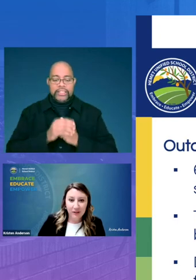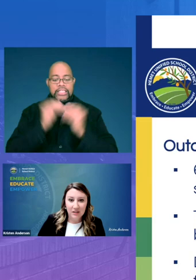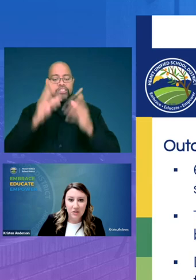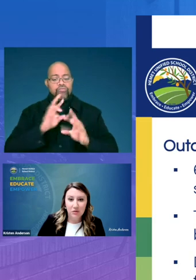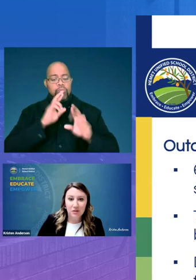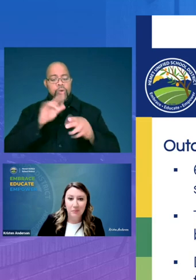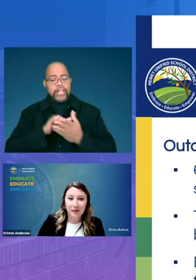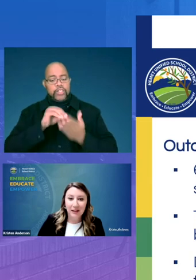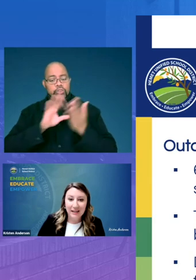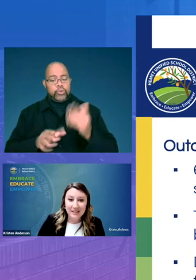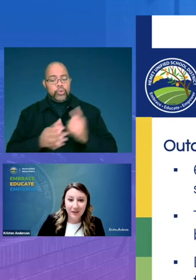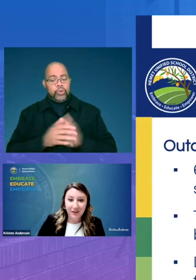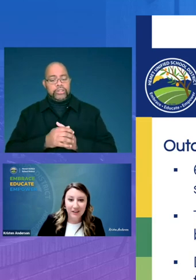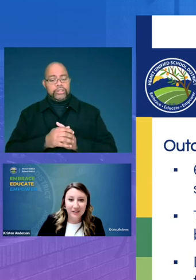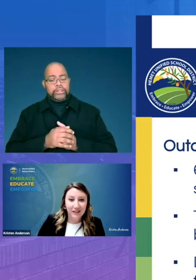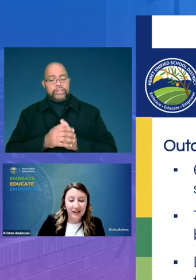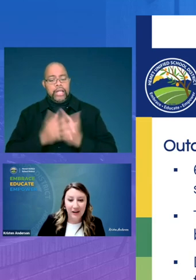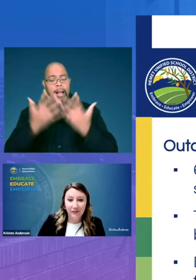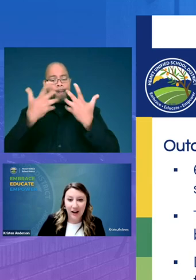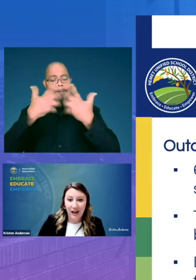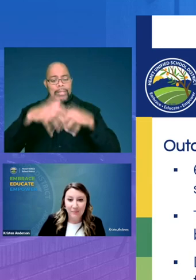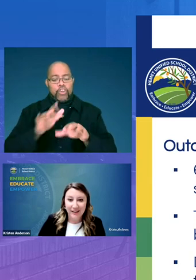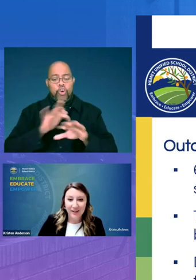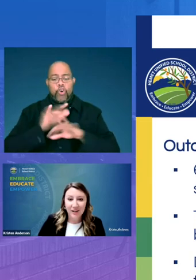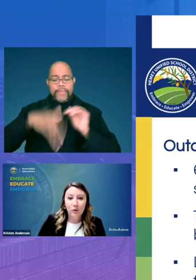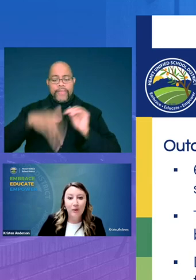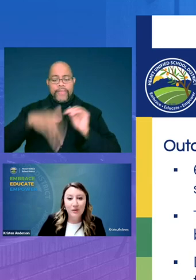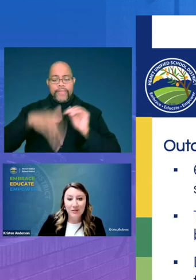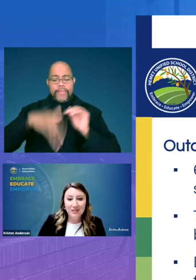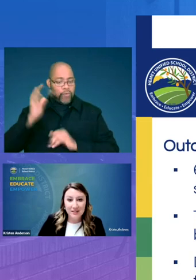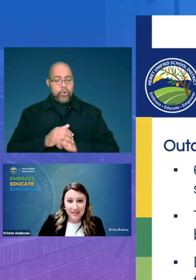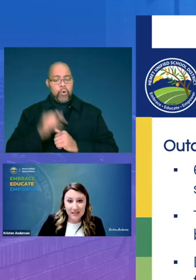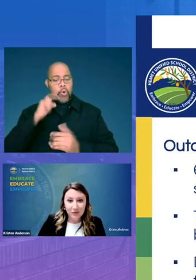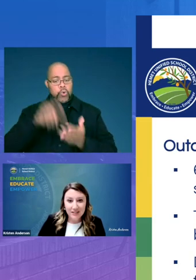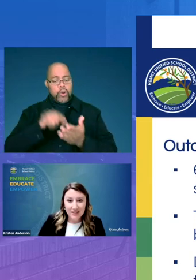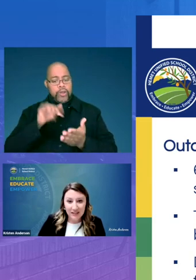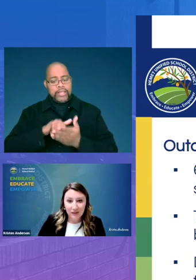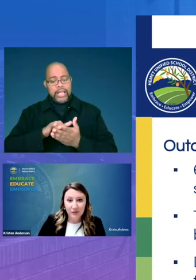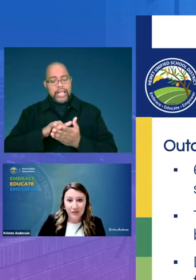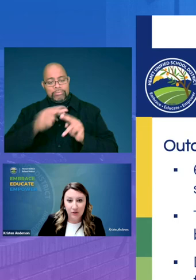that students are blending earlier than they ever have been we've noticed a decreased need for tier